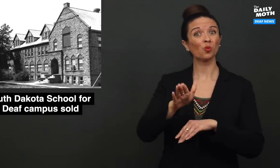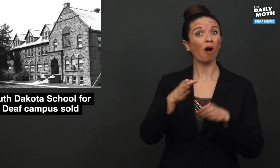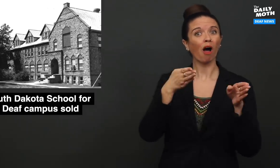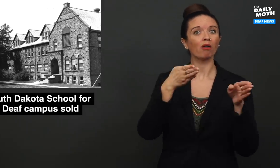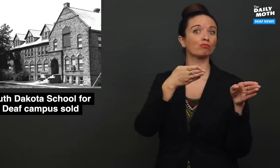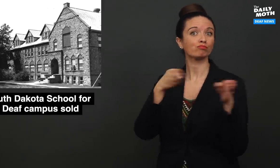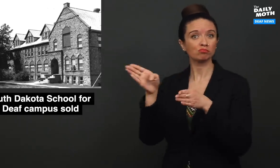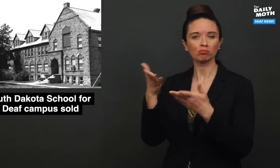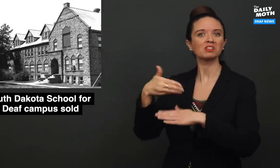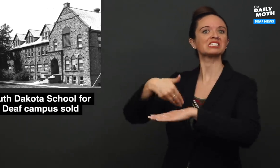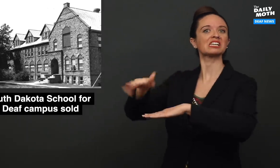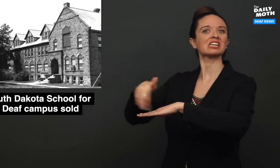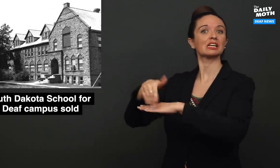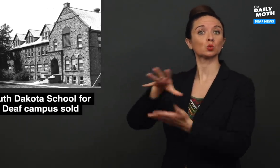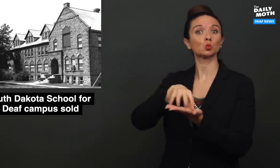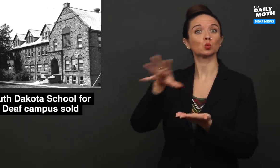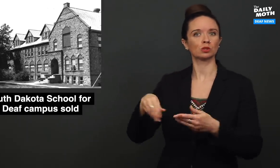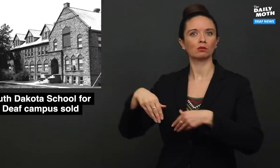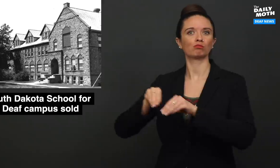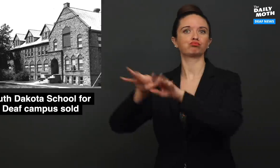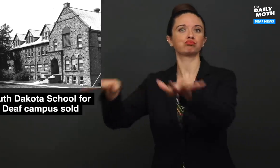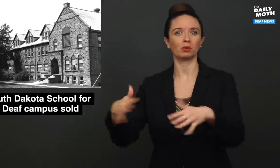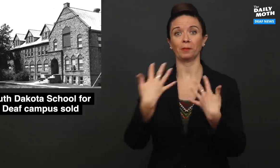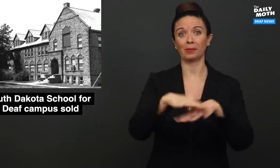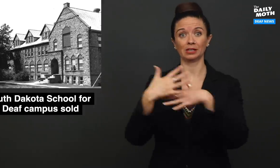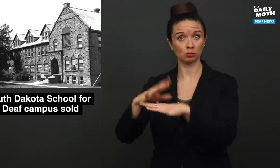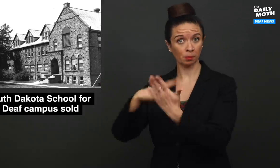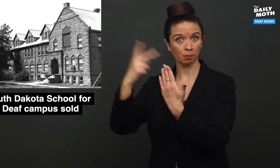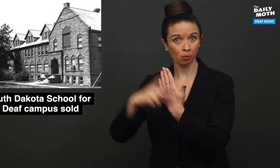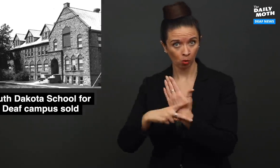shift towards sending students to mainstream programs